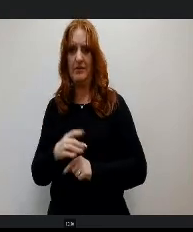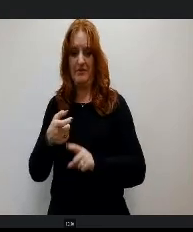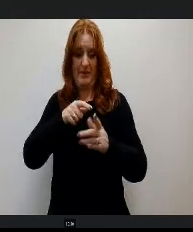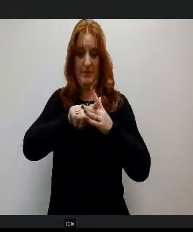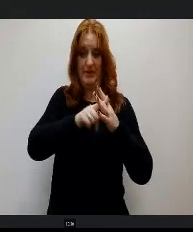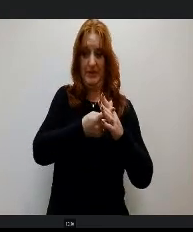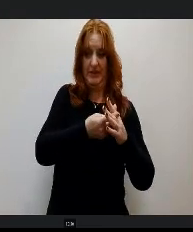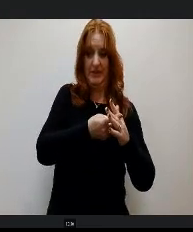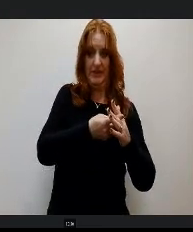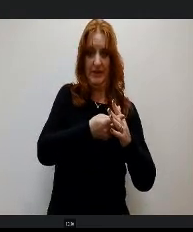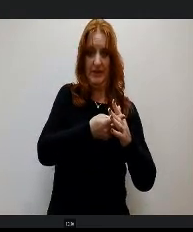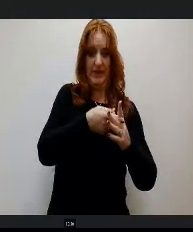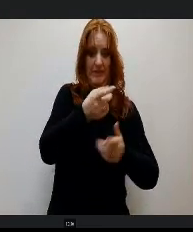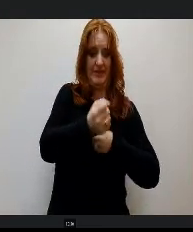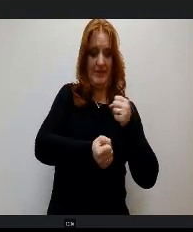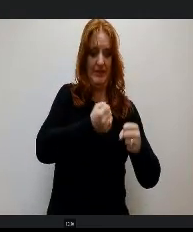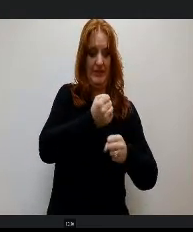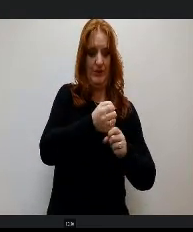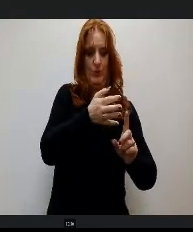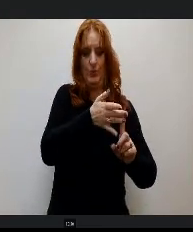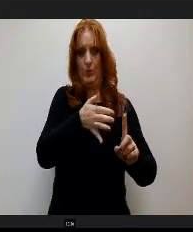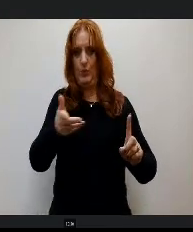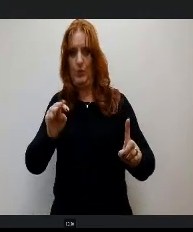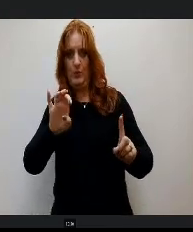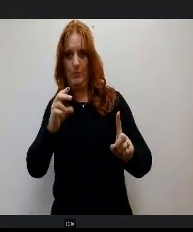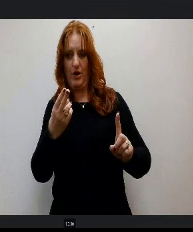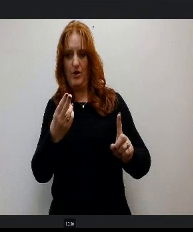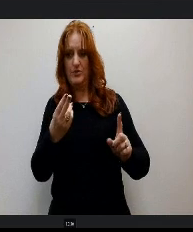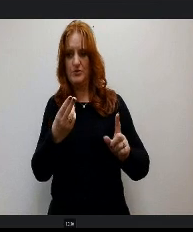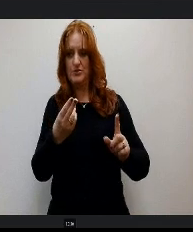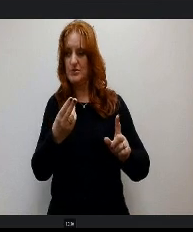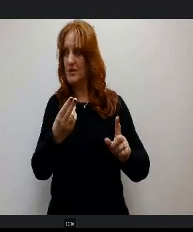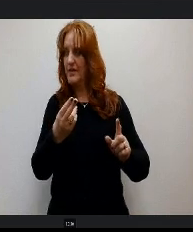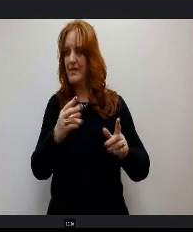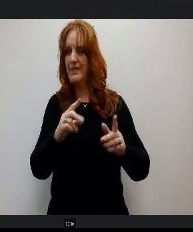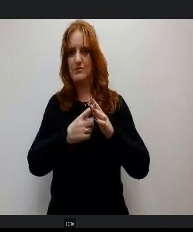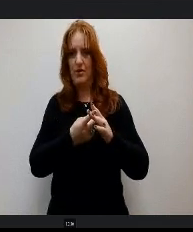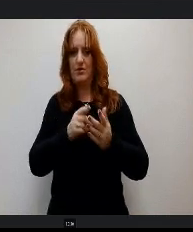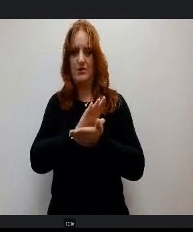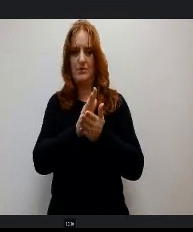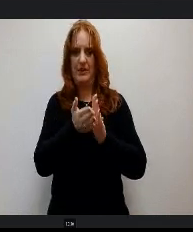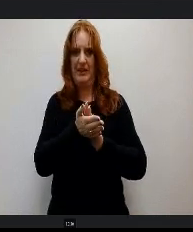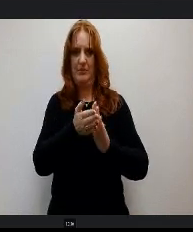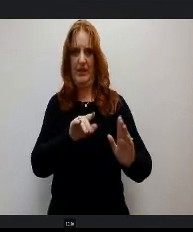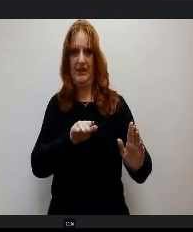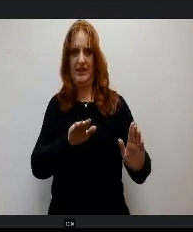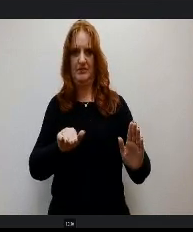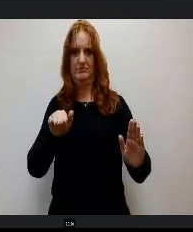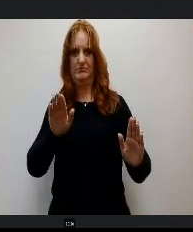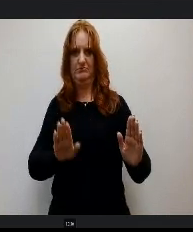Till March, then the slope it starts to get heavier. March is when we start to collect our